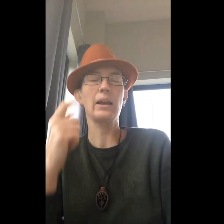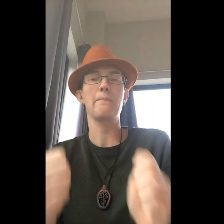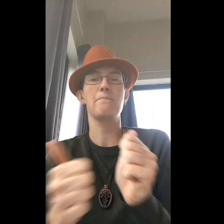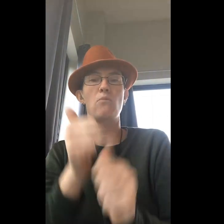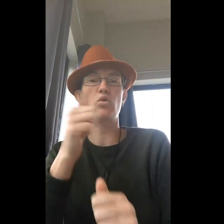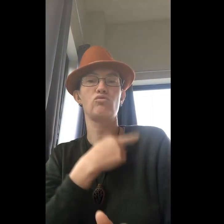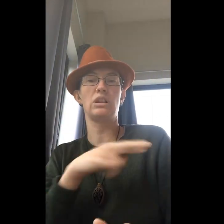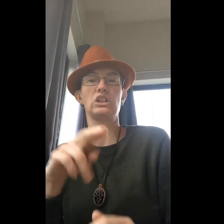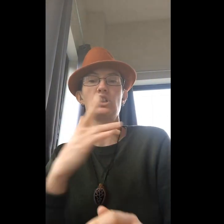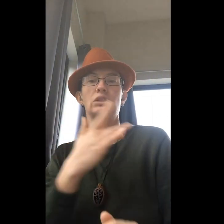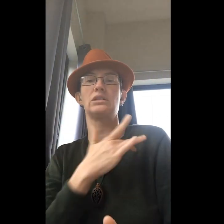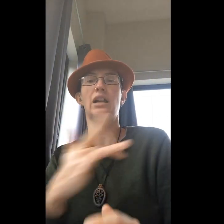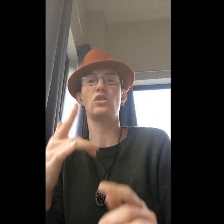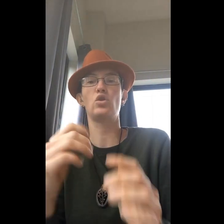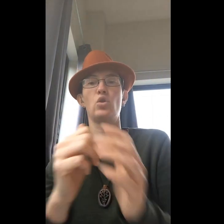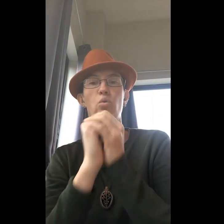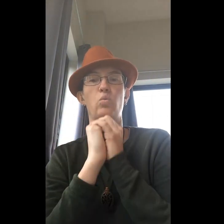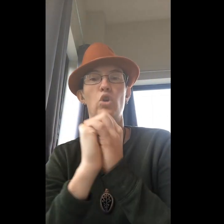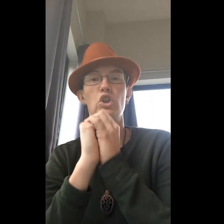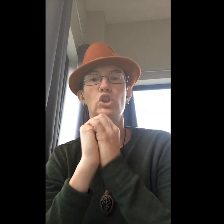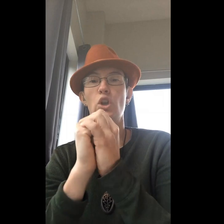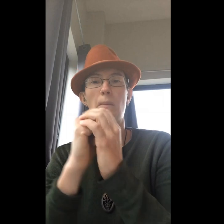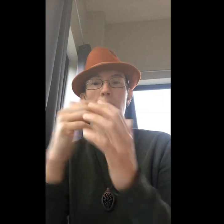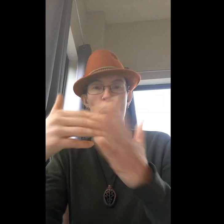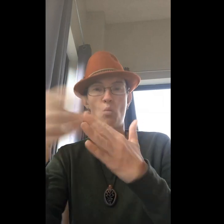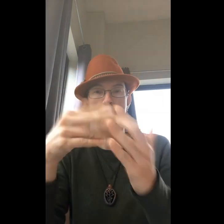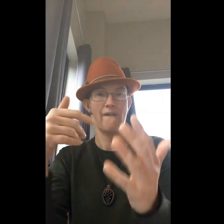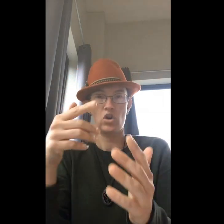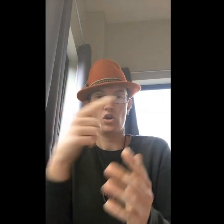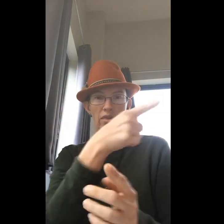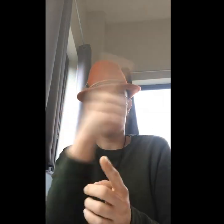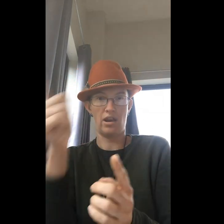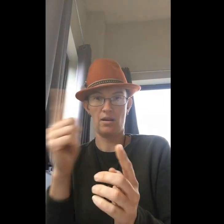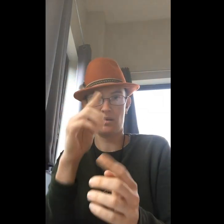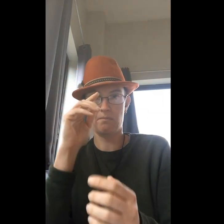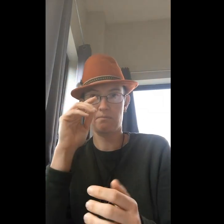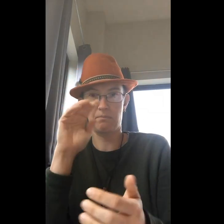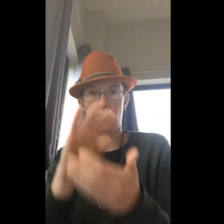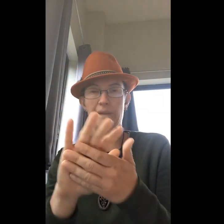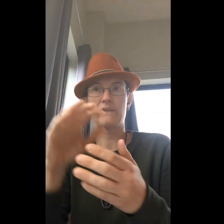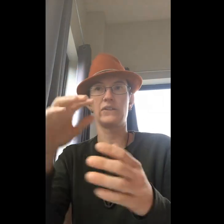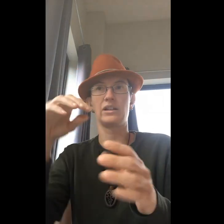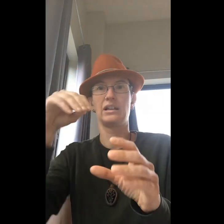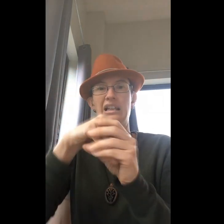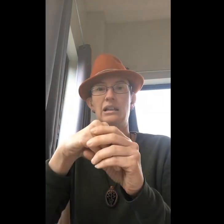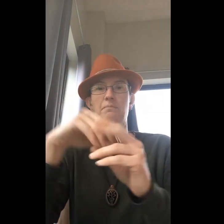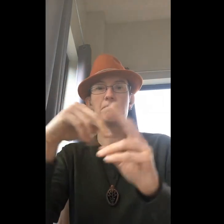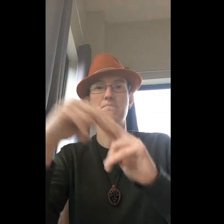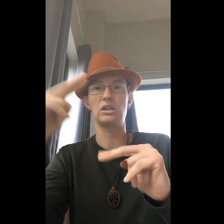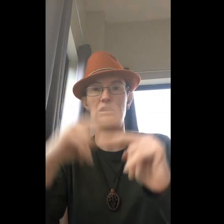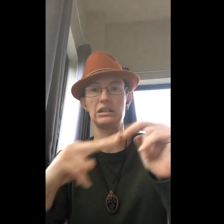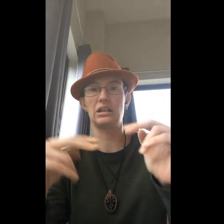I think most religions tend to worship whatever they believe in a building